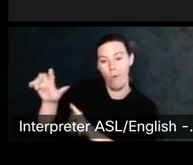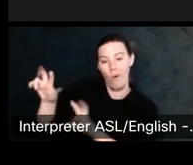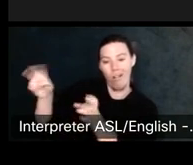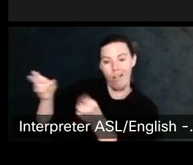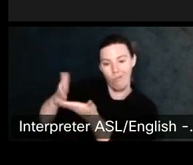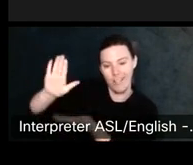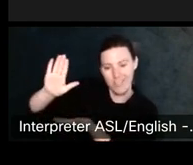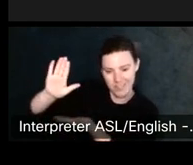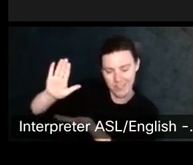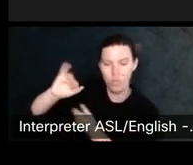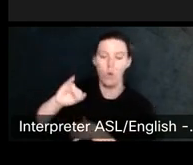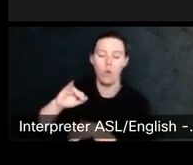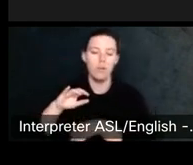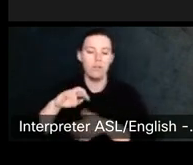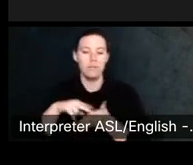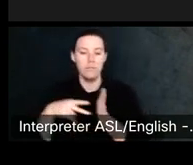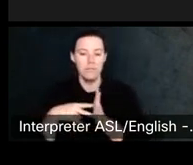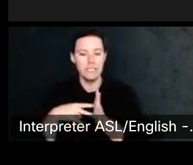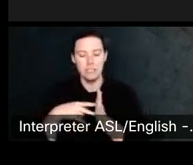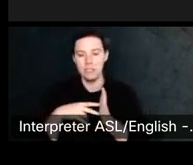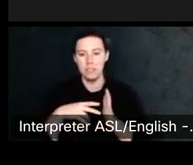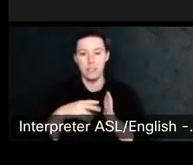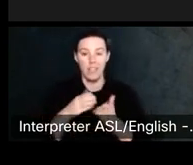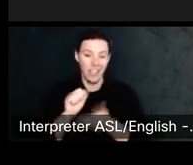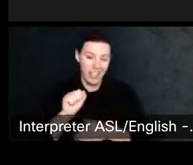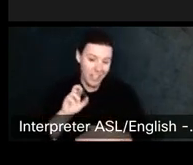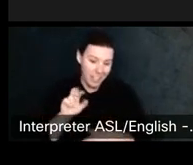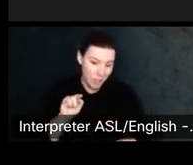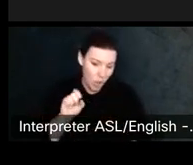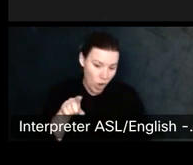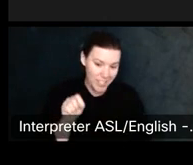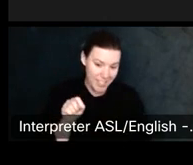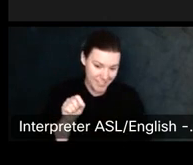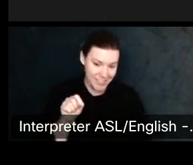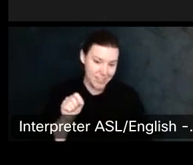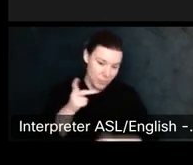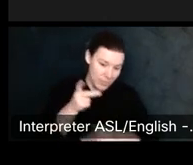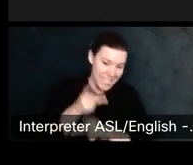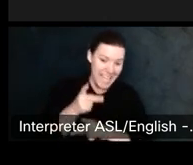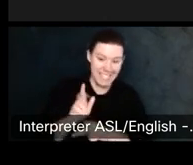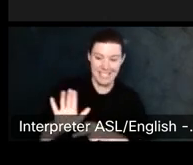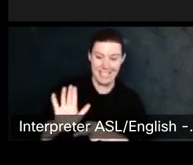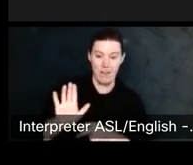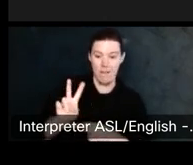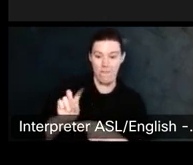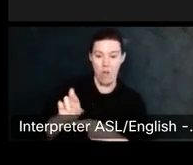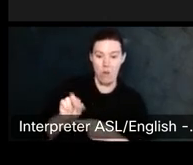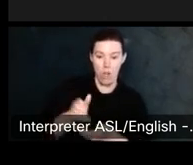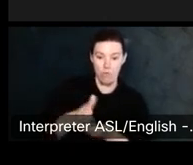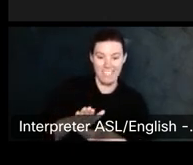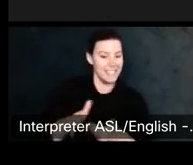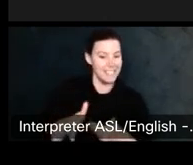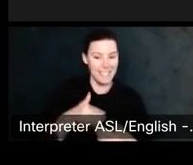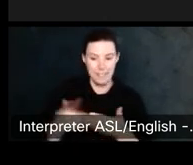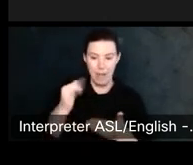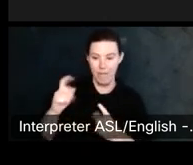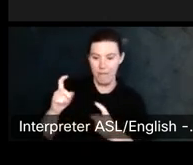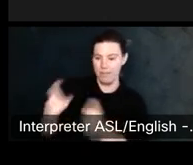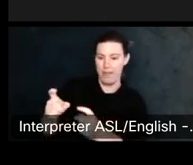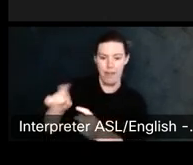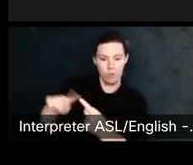Next slide please also, unlike copyright, which you can, because copyright exists for the life of the creator +7 years,